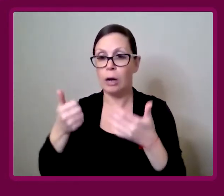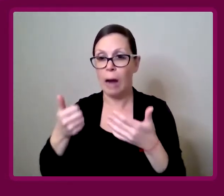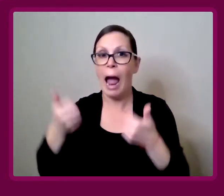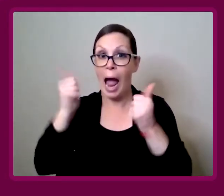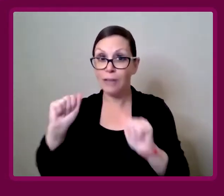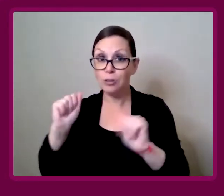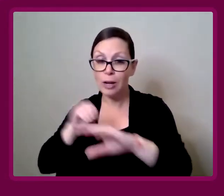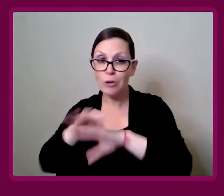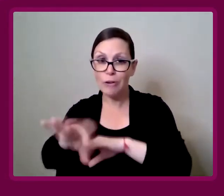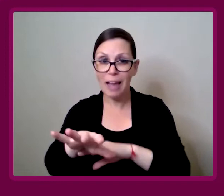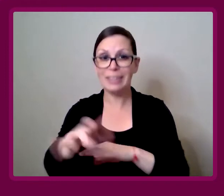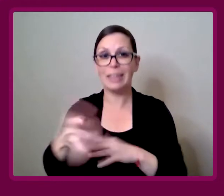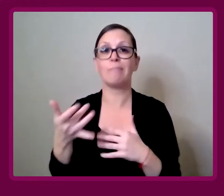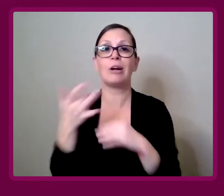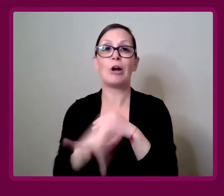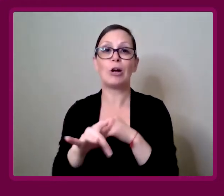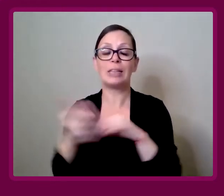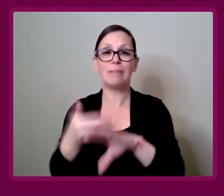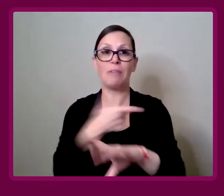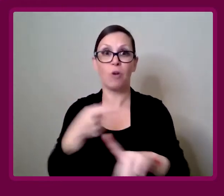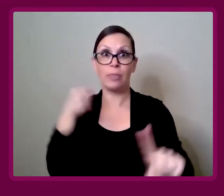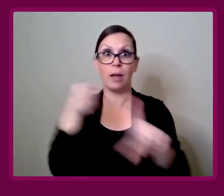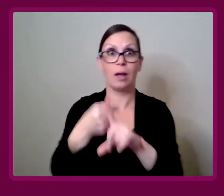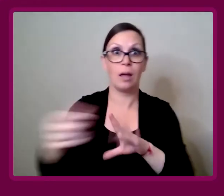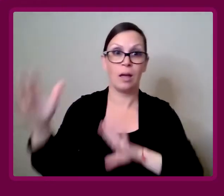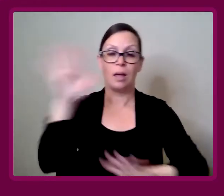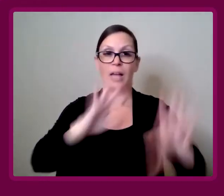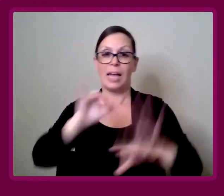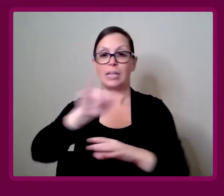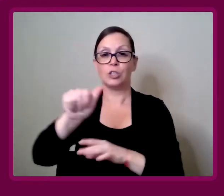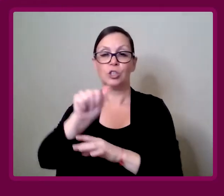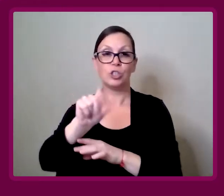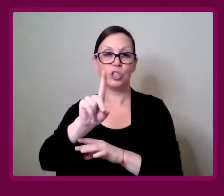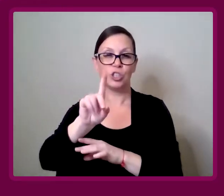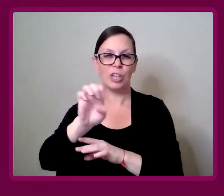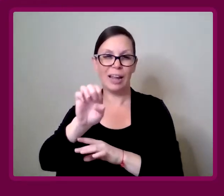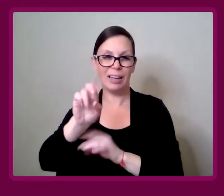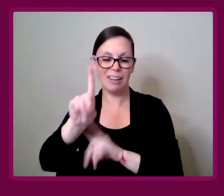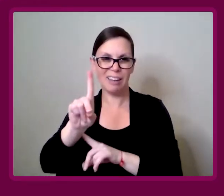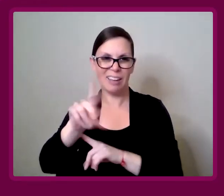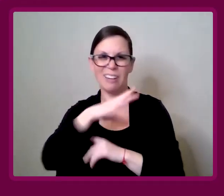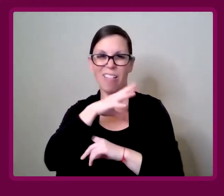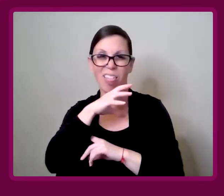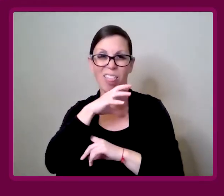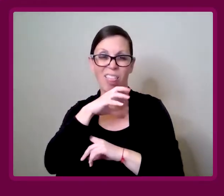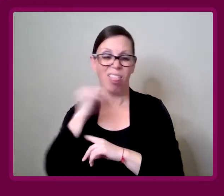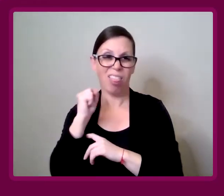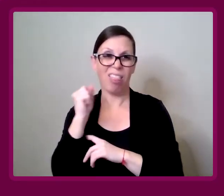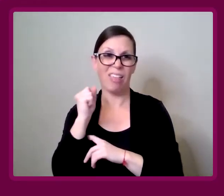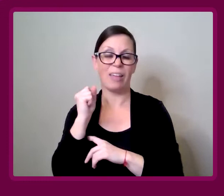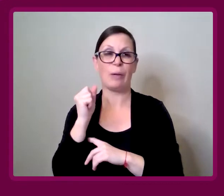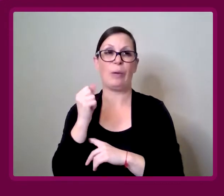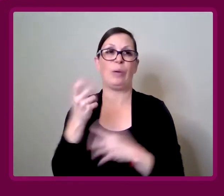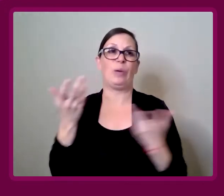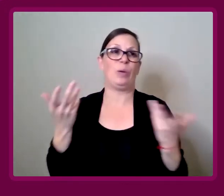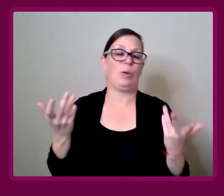to get in their early, before they've become jaded by the industry, and all the other regulations they need to adhere to.